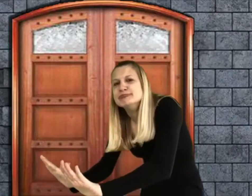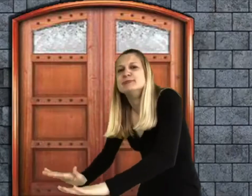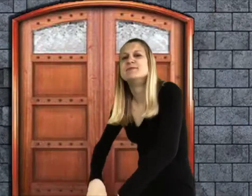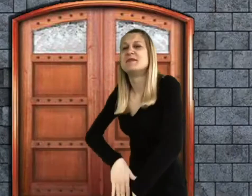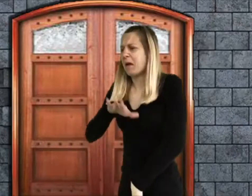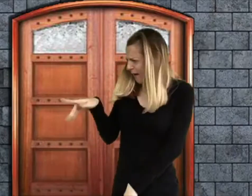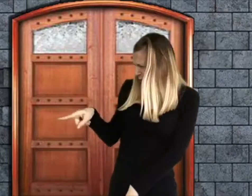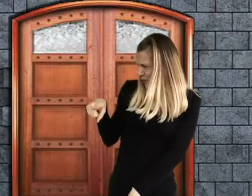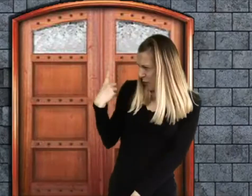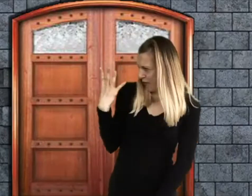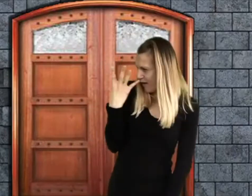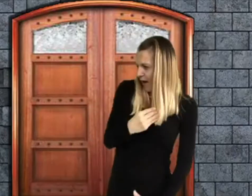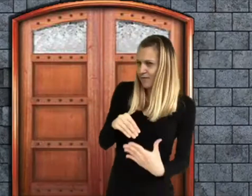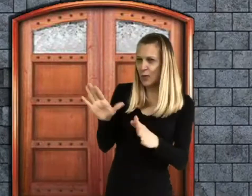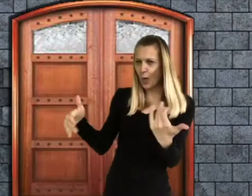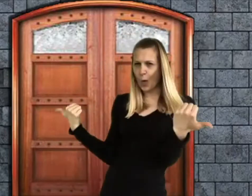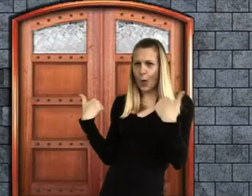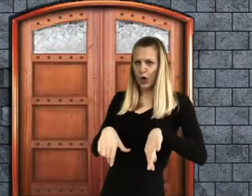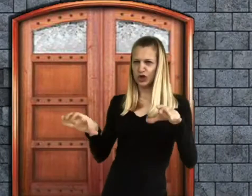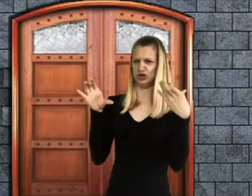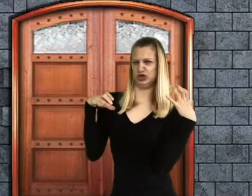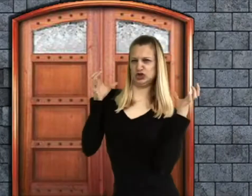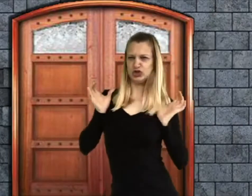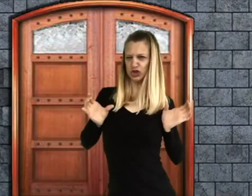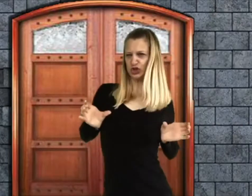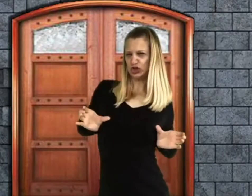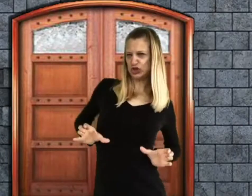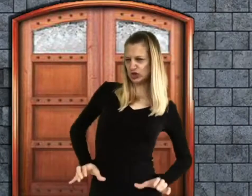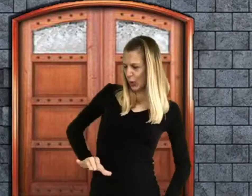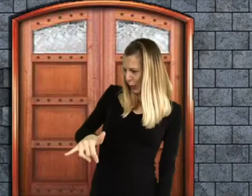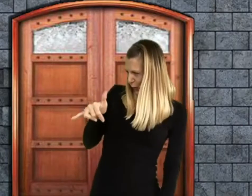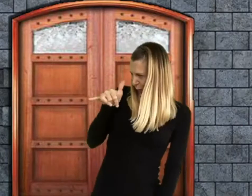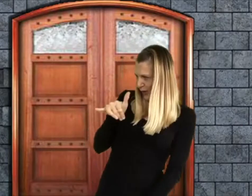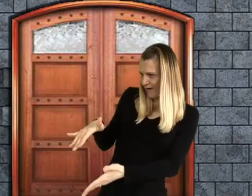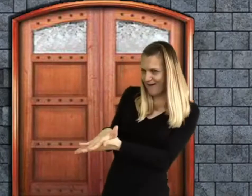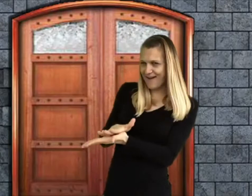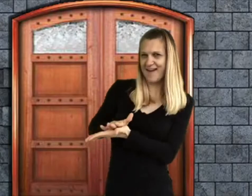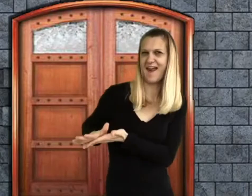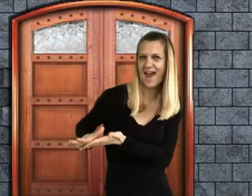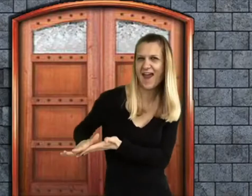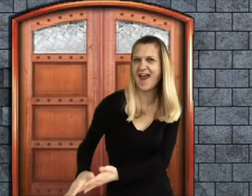How pretty you look in that lovely mink coat!